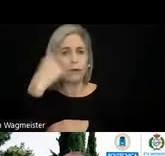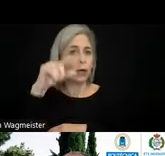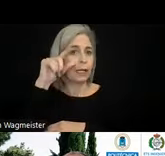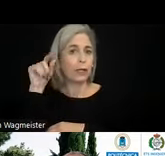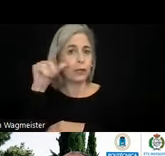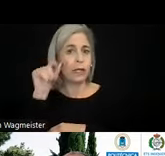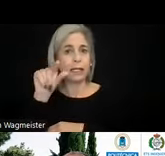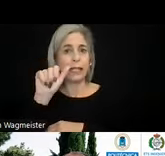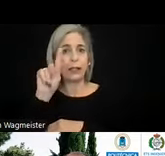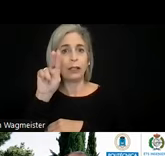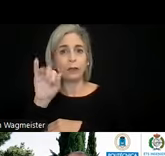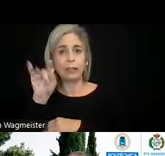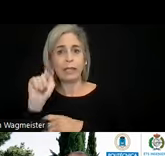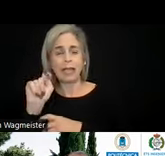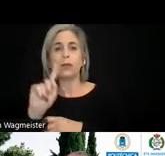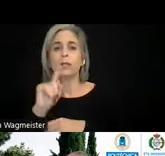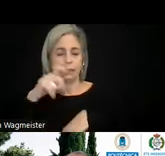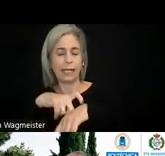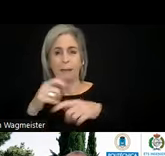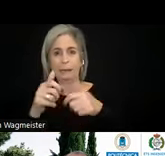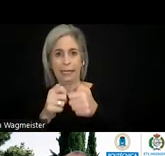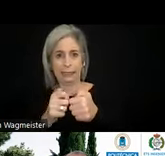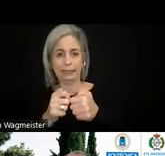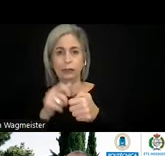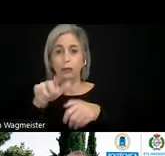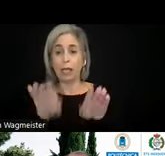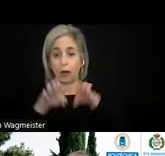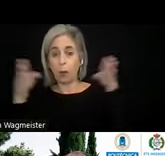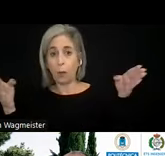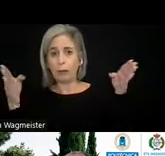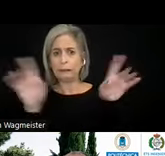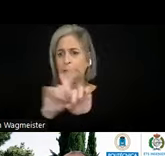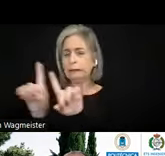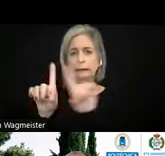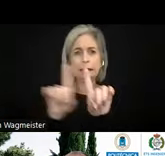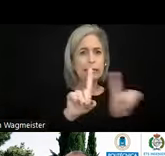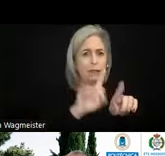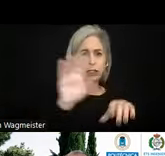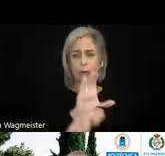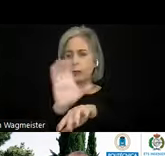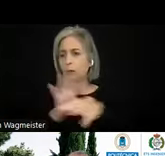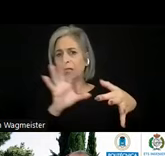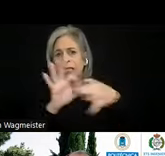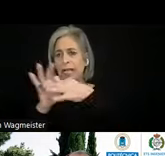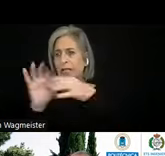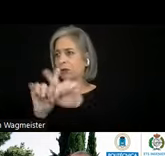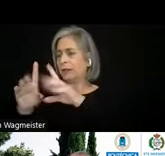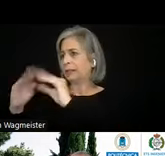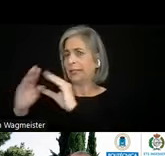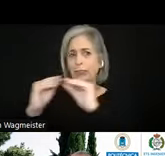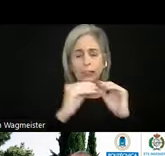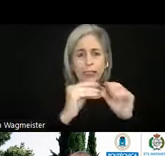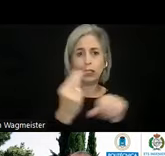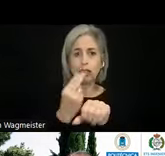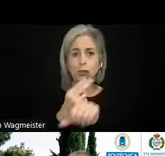on Real-time text. You can open different browsers in different computers and use this Real-time text